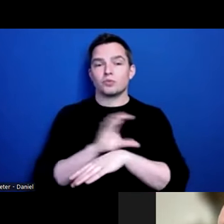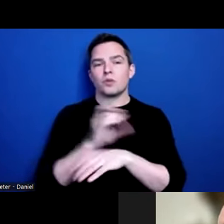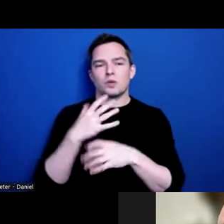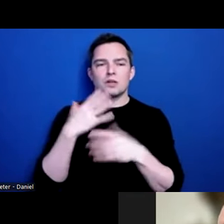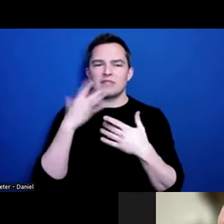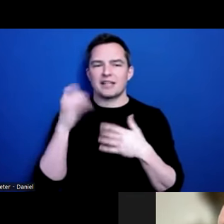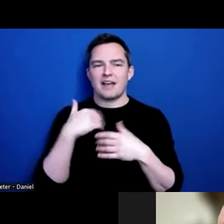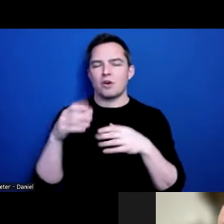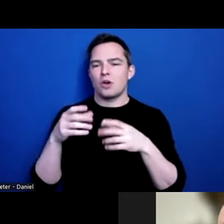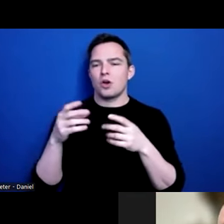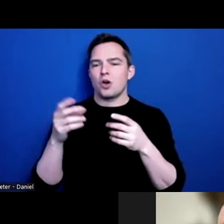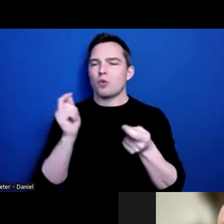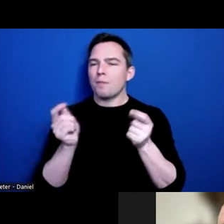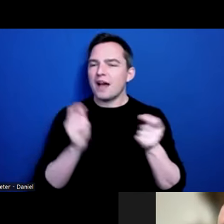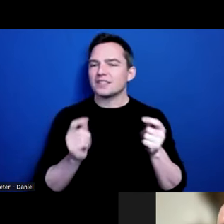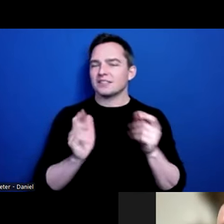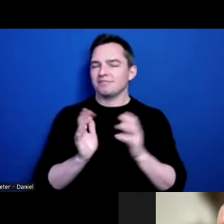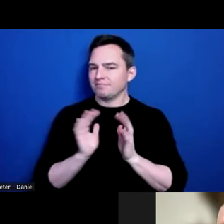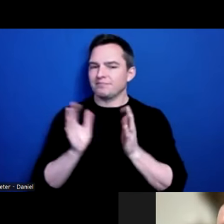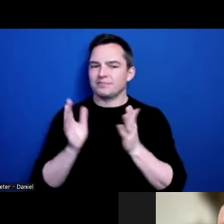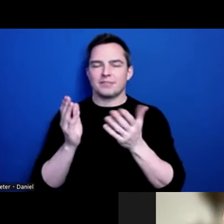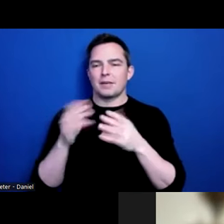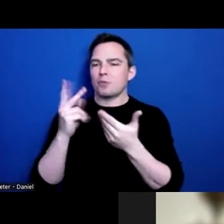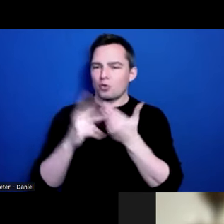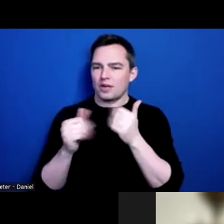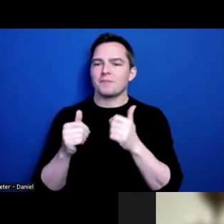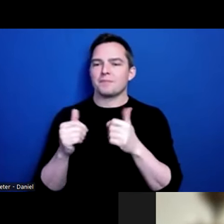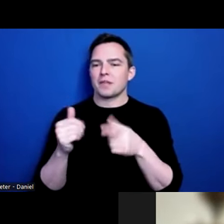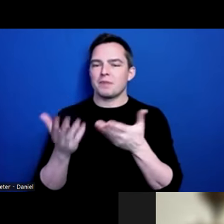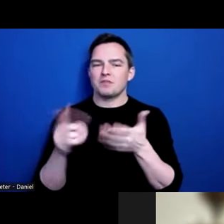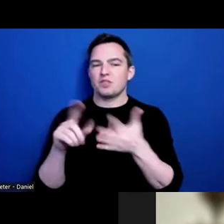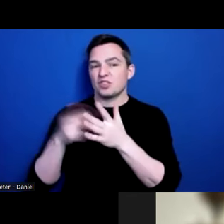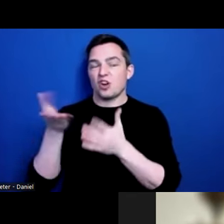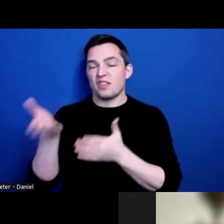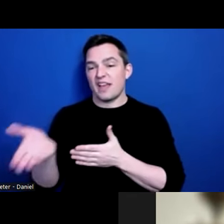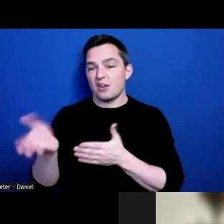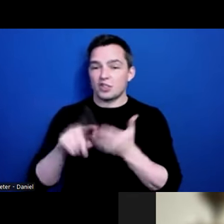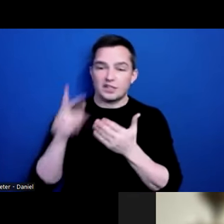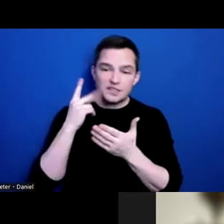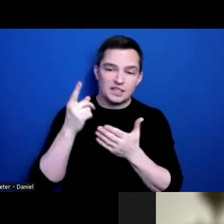services. So I can’t speak specifically to your state, but starting there can be beneficial.